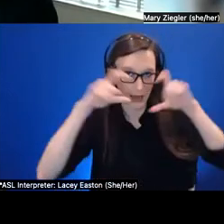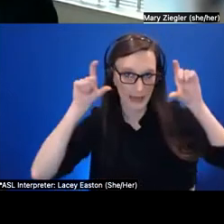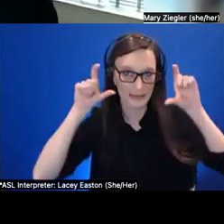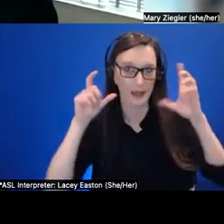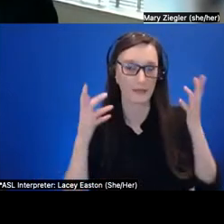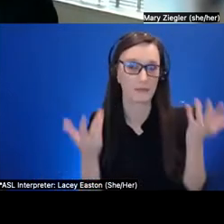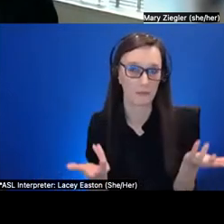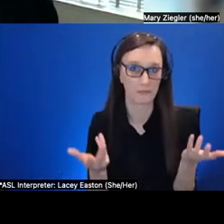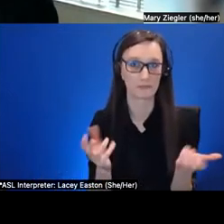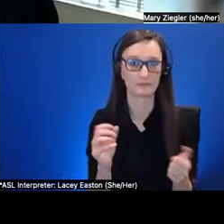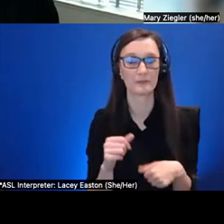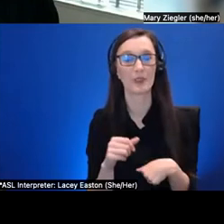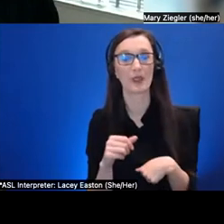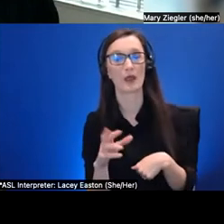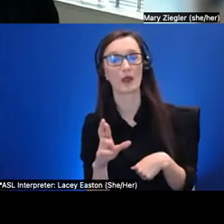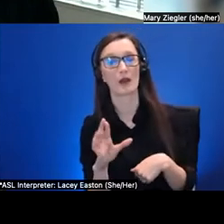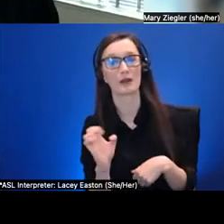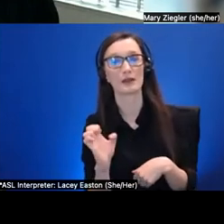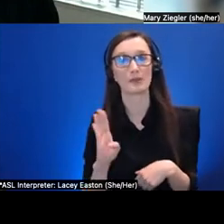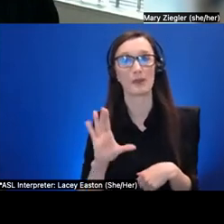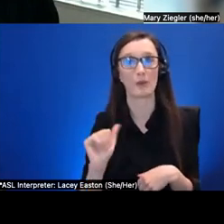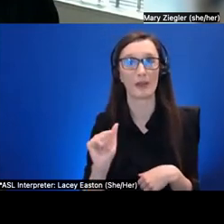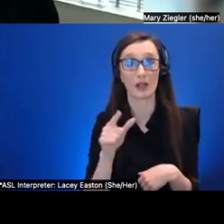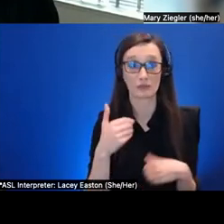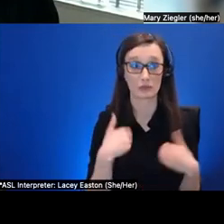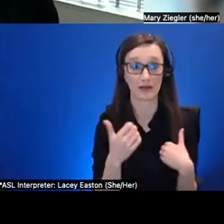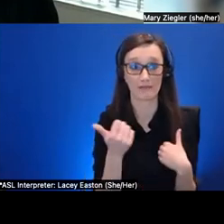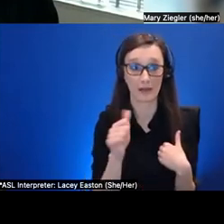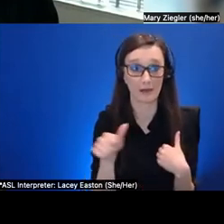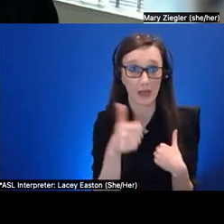rebecca did you have any maybe anecdotes or experience i'm sure you have a lot but